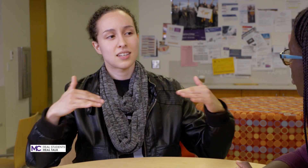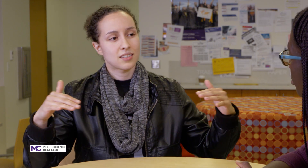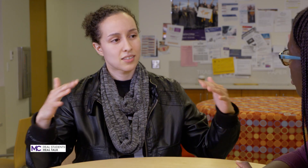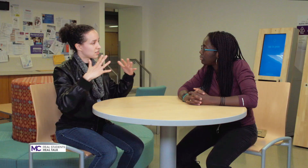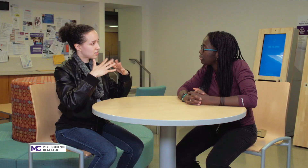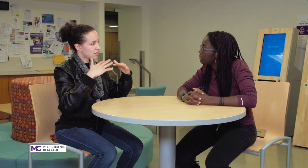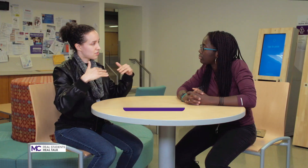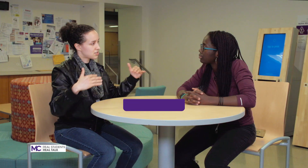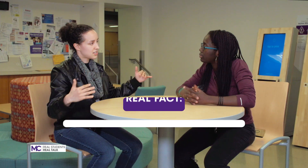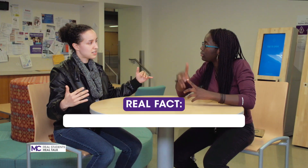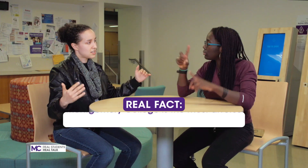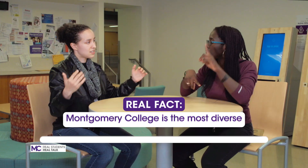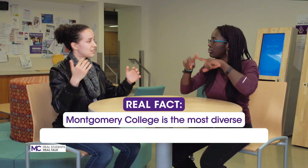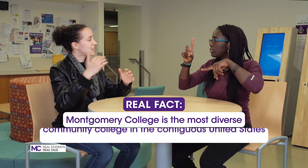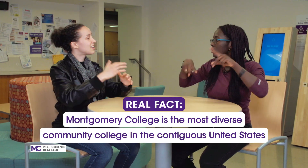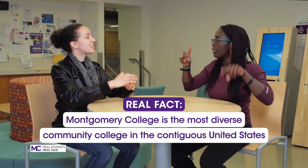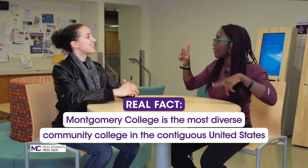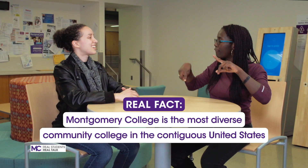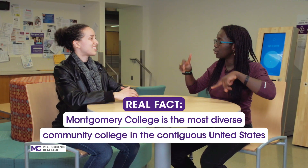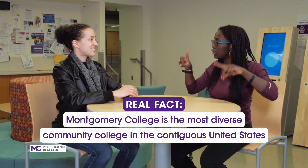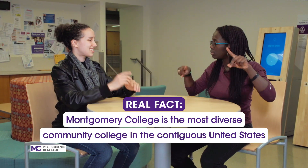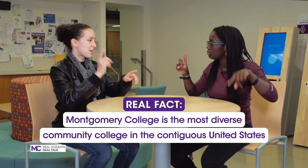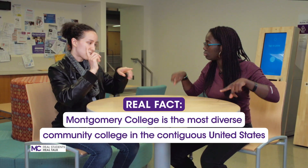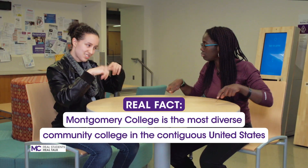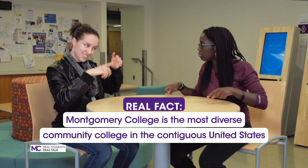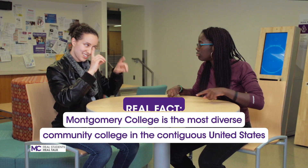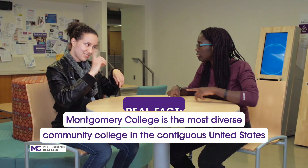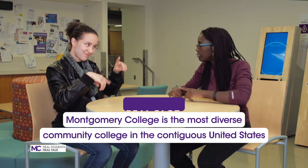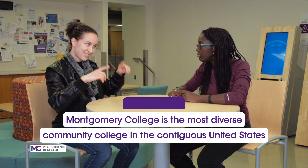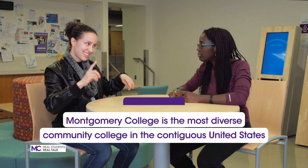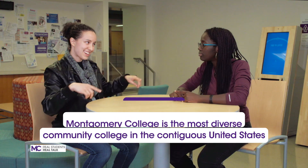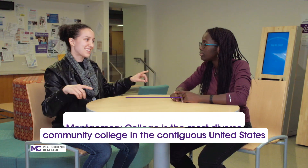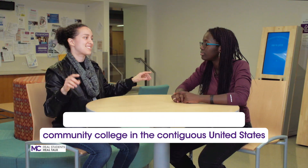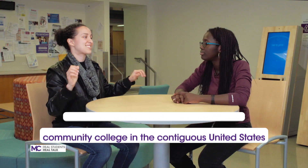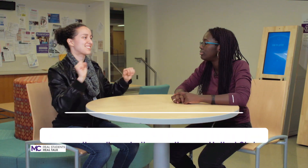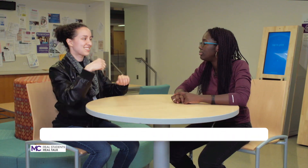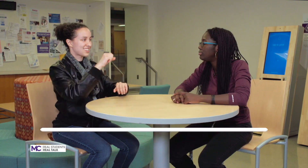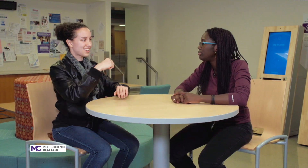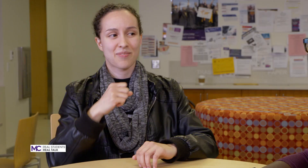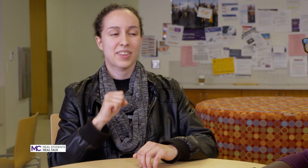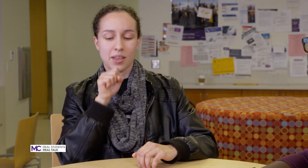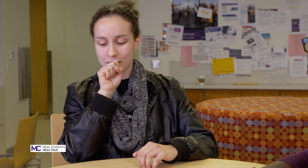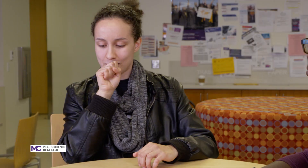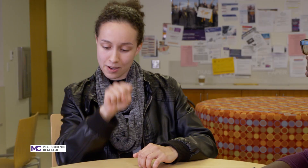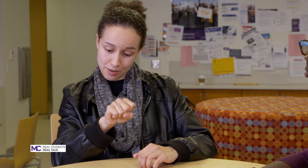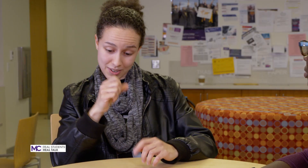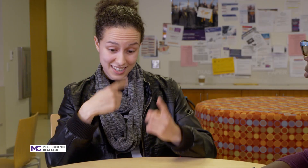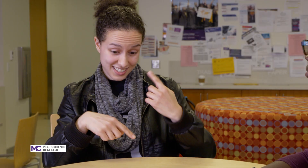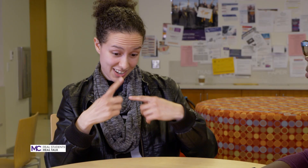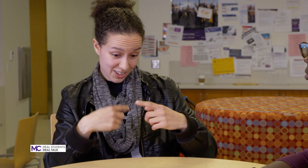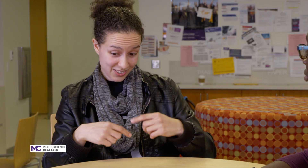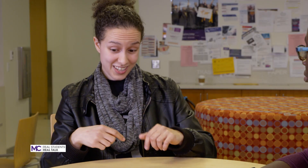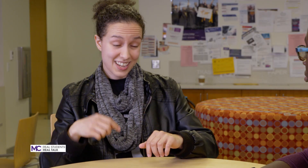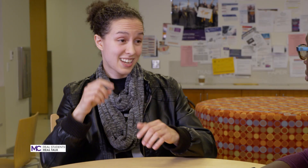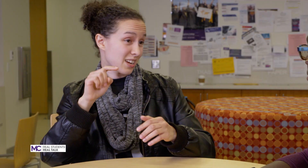or diversity yes I love it so I'm